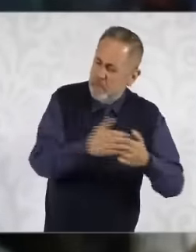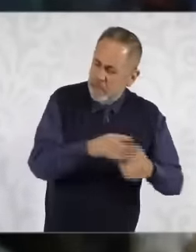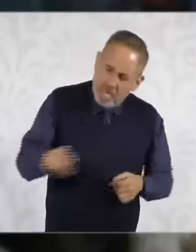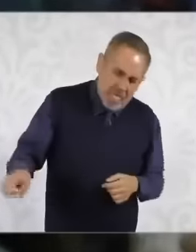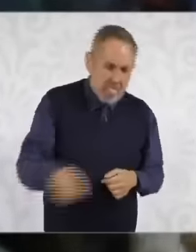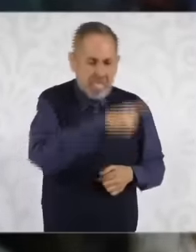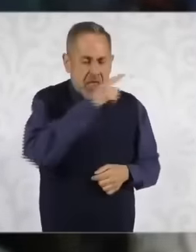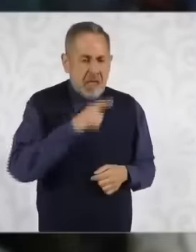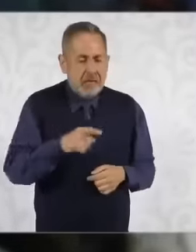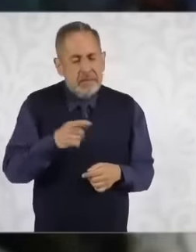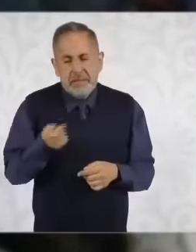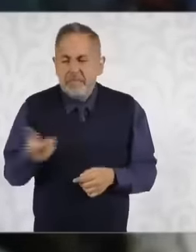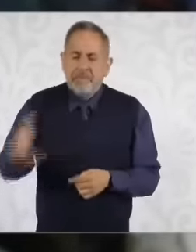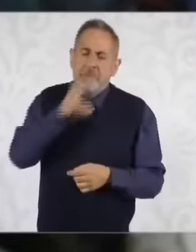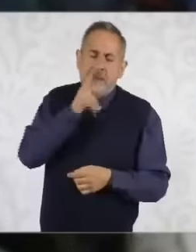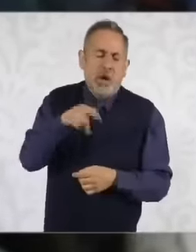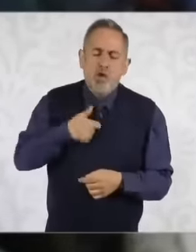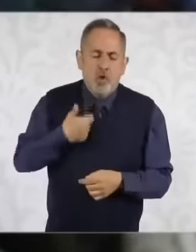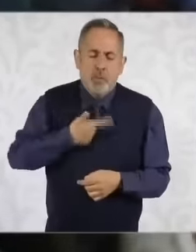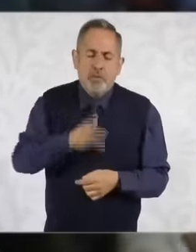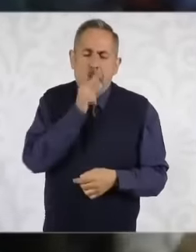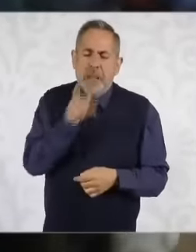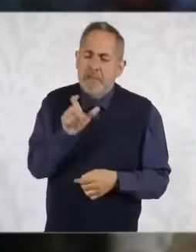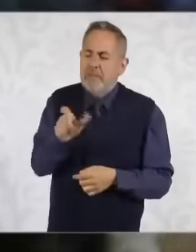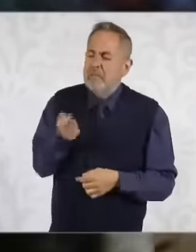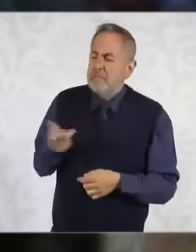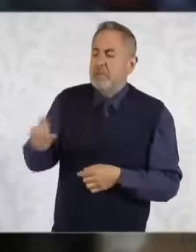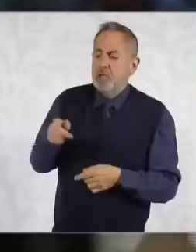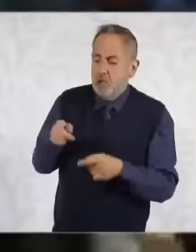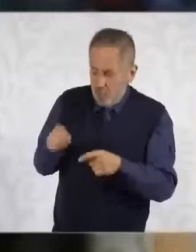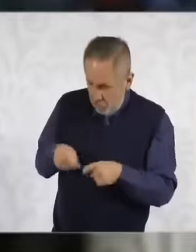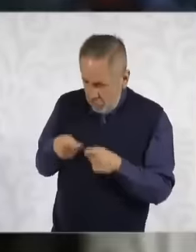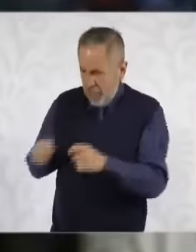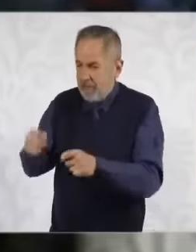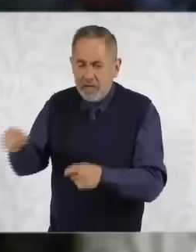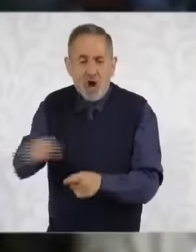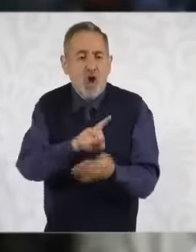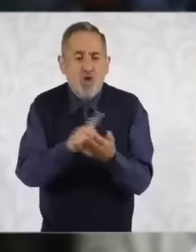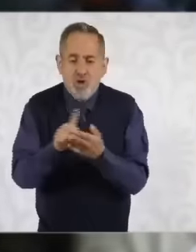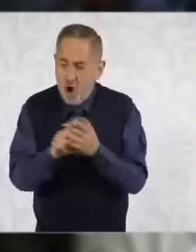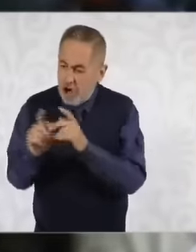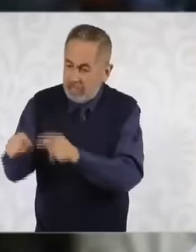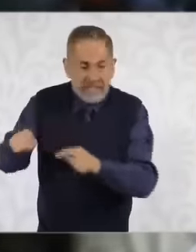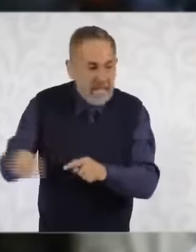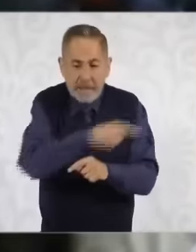I don't like using the term nor am I going to mention it so that they can transport drugs and they also